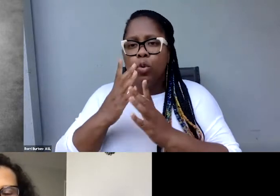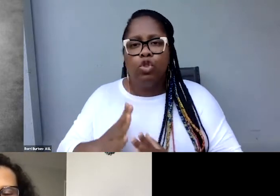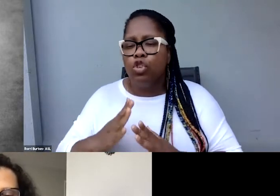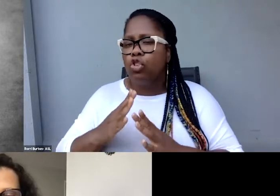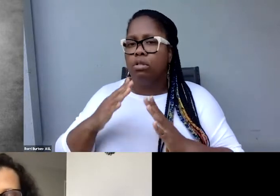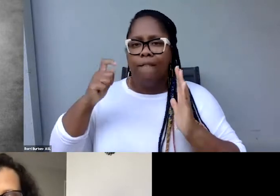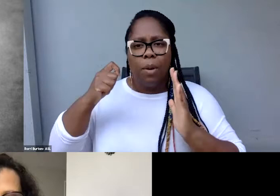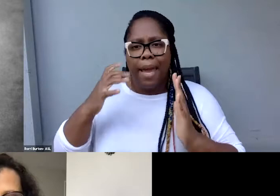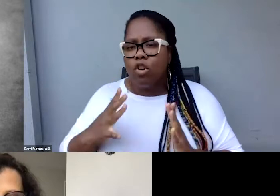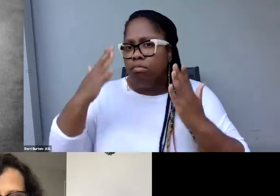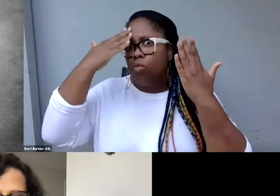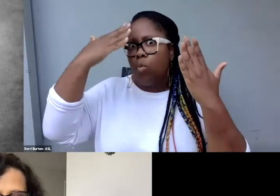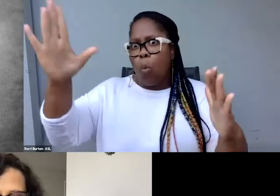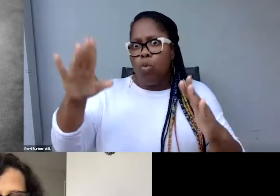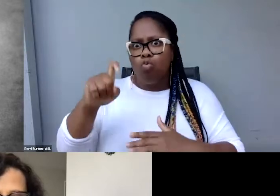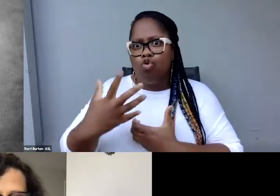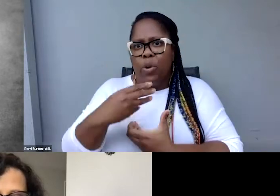Usually what happens then is a distributor,